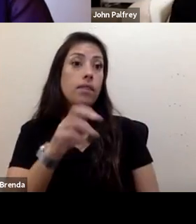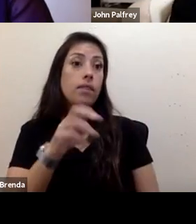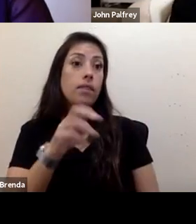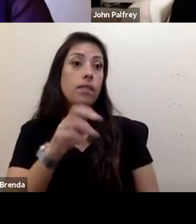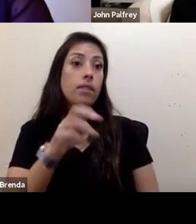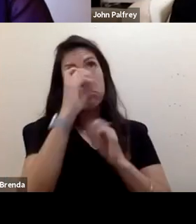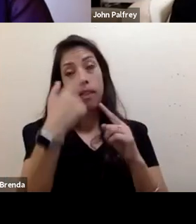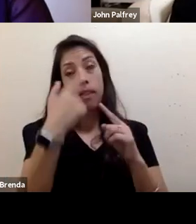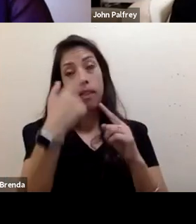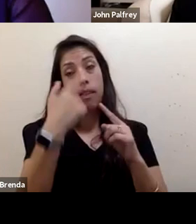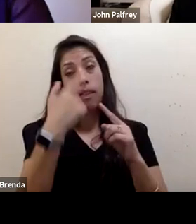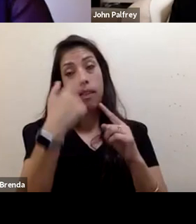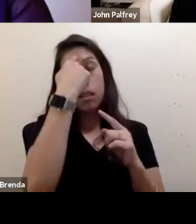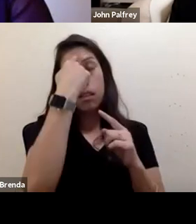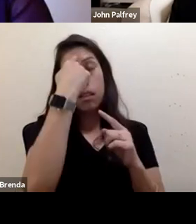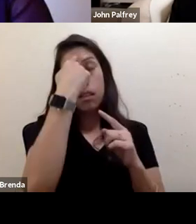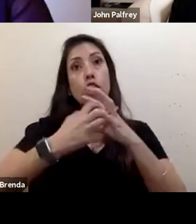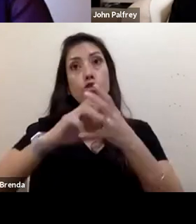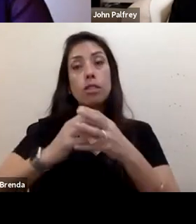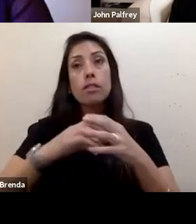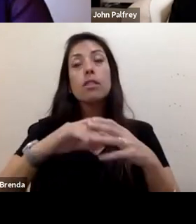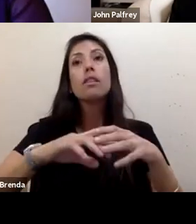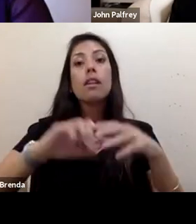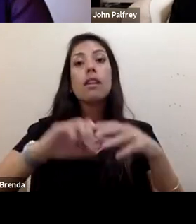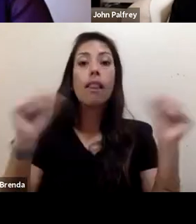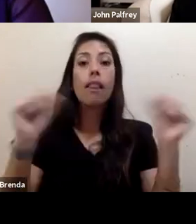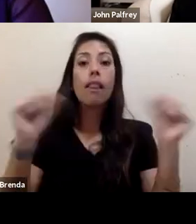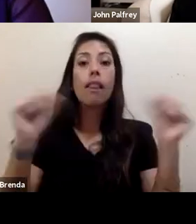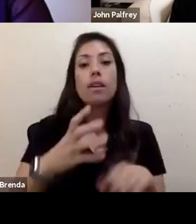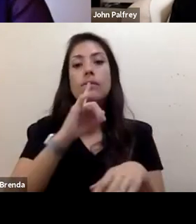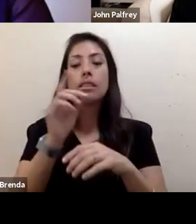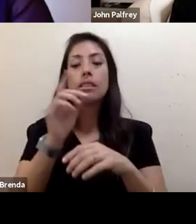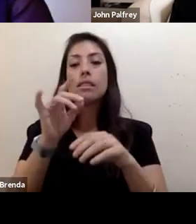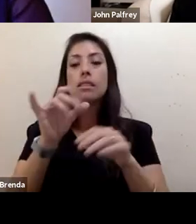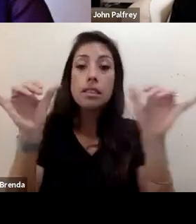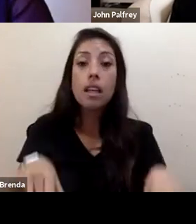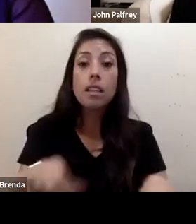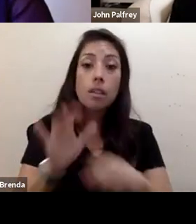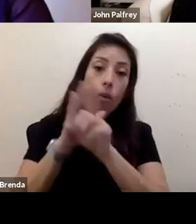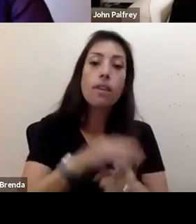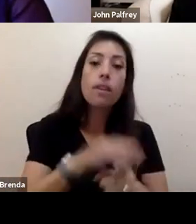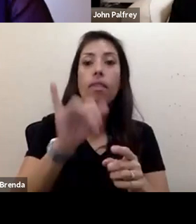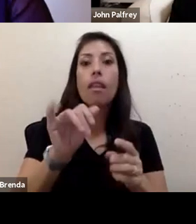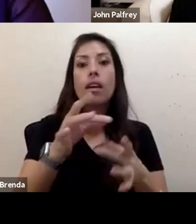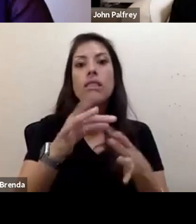I think about the systems of oppression that have led to social justice issues overall,